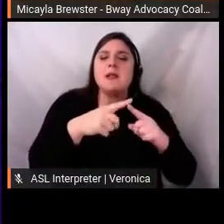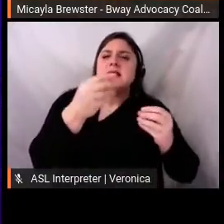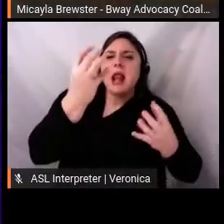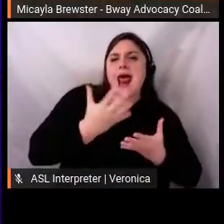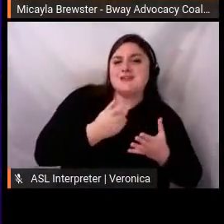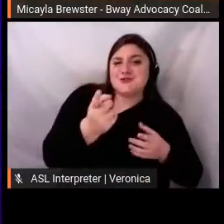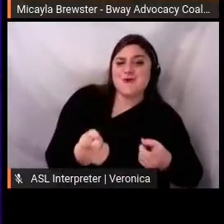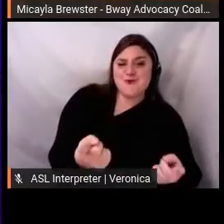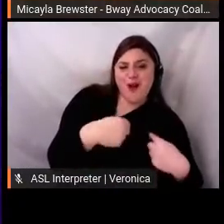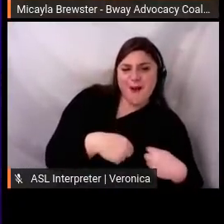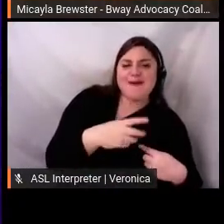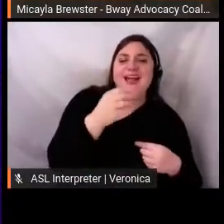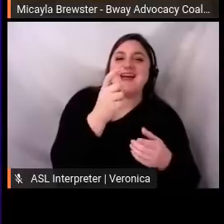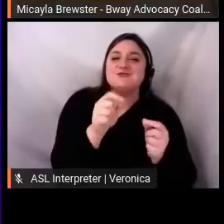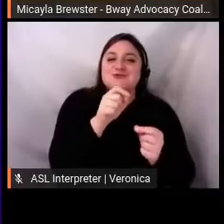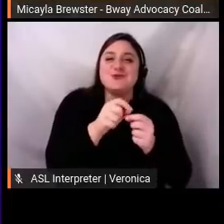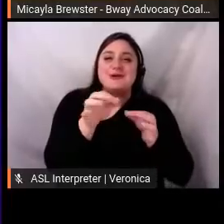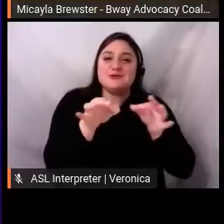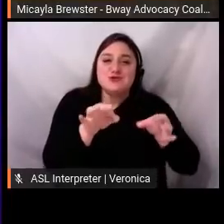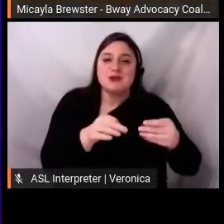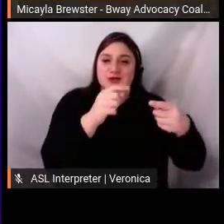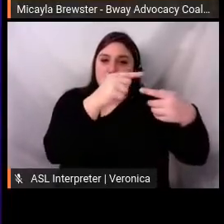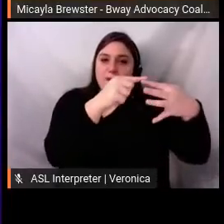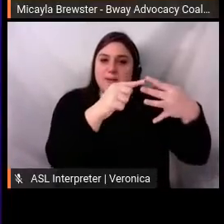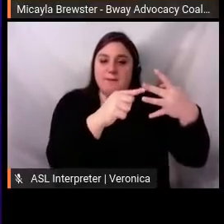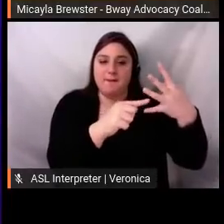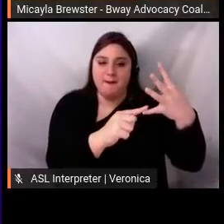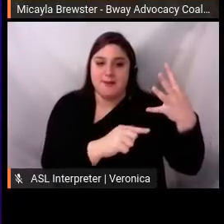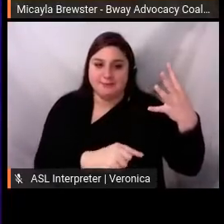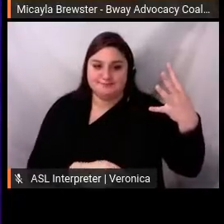that I'm about to walk you through. So, they say, number one: